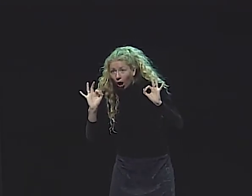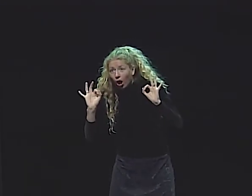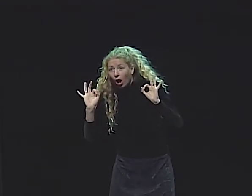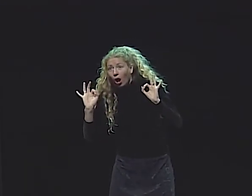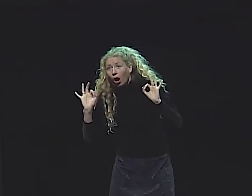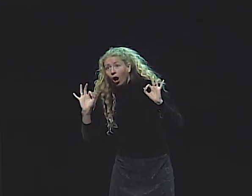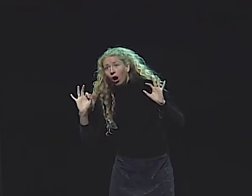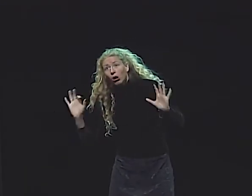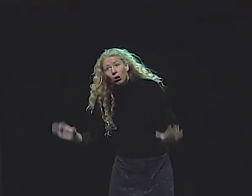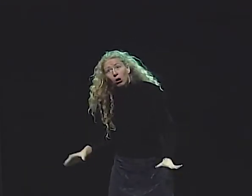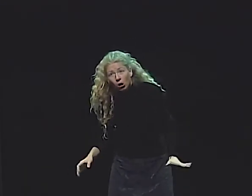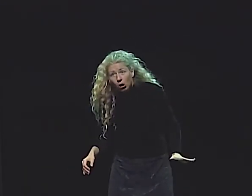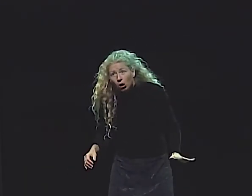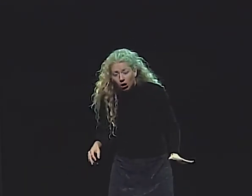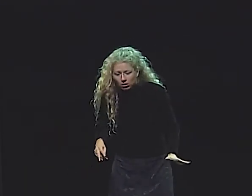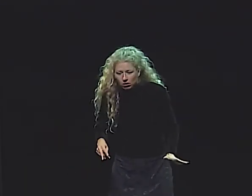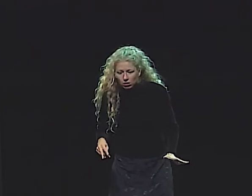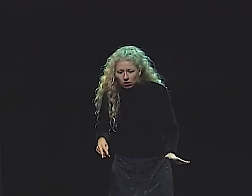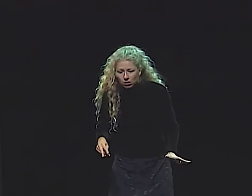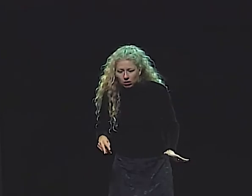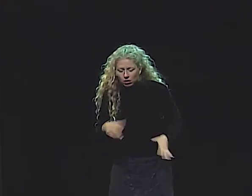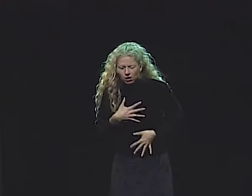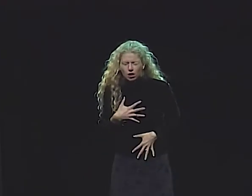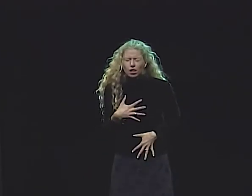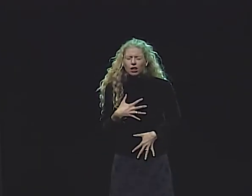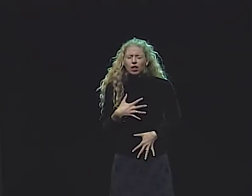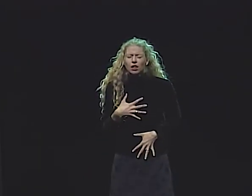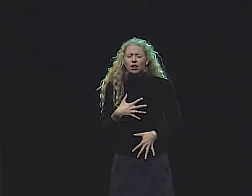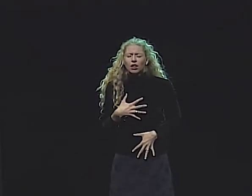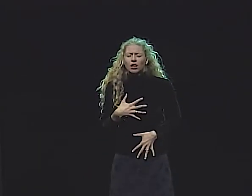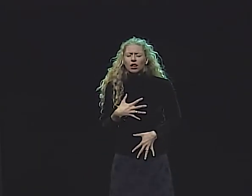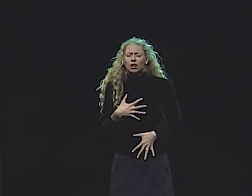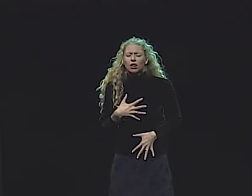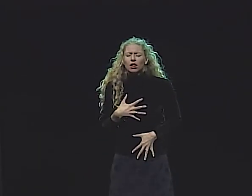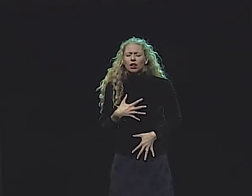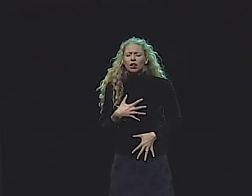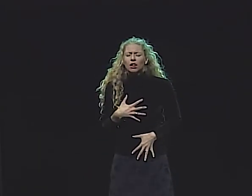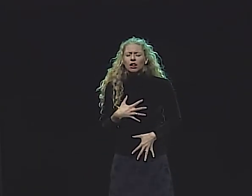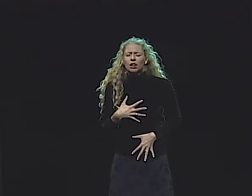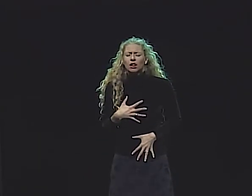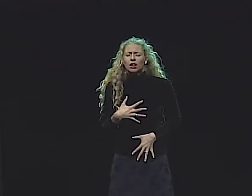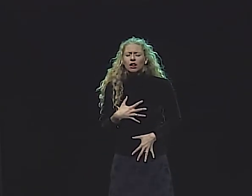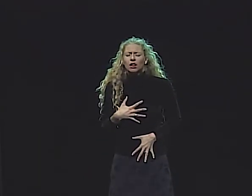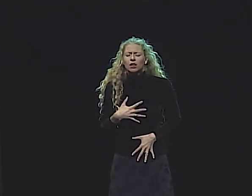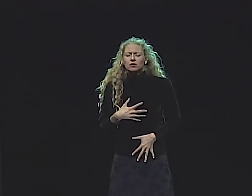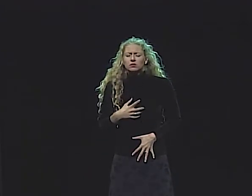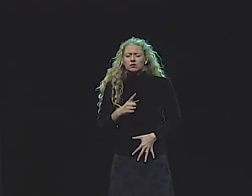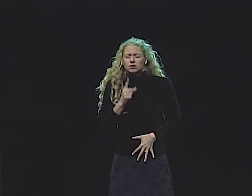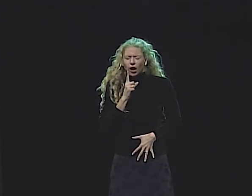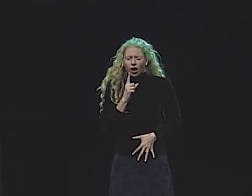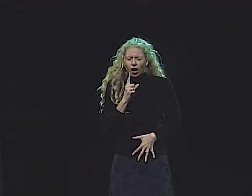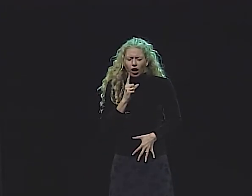THAT'S WHAT CAUSED THIS MASSIVE EARTHQUAKE THAT DESTROYED THE HOUSE THIS BABY AND MOTHER HAD BEEN IN,